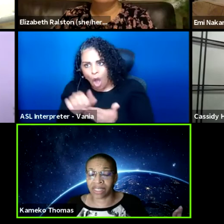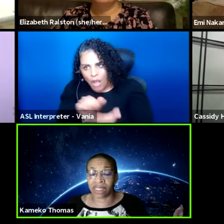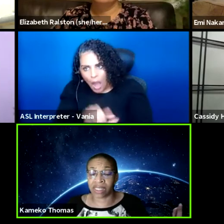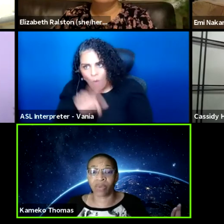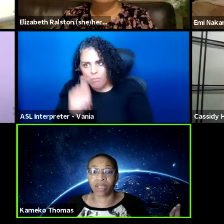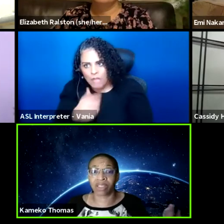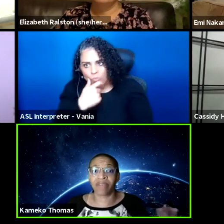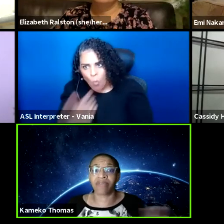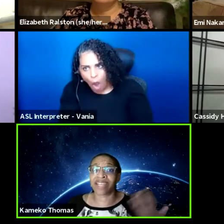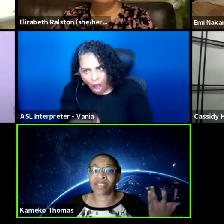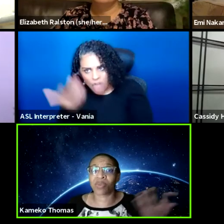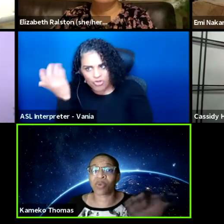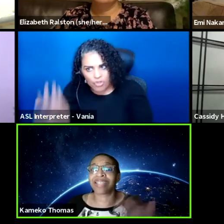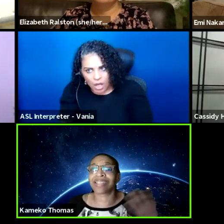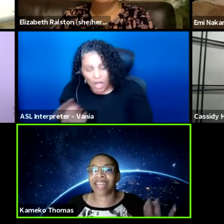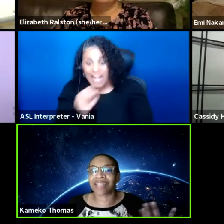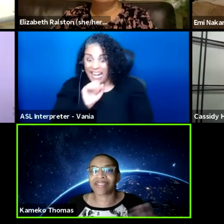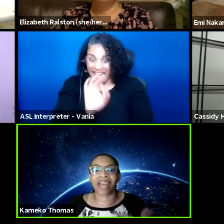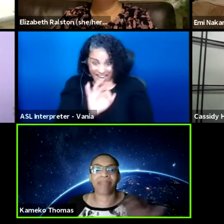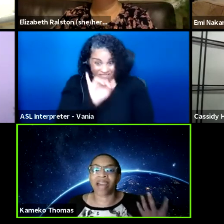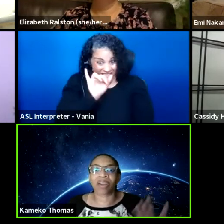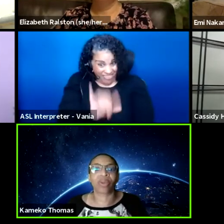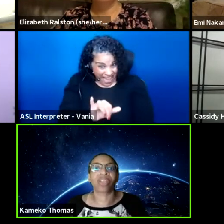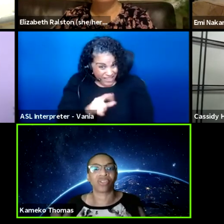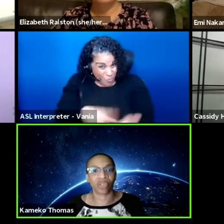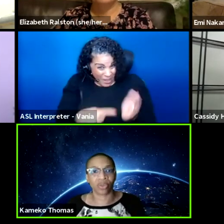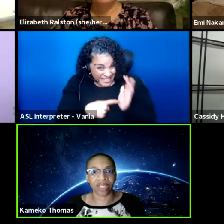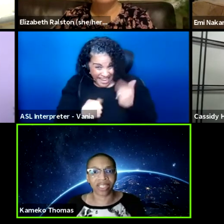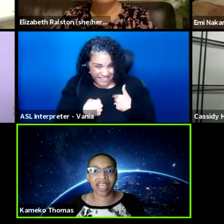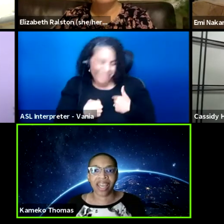and it's like, well, if that's what it takes, I'm not going to do it.